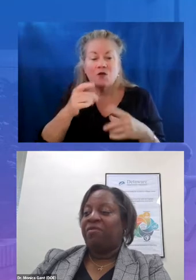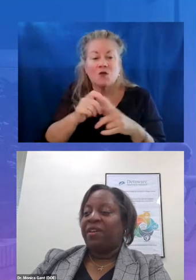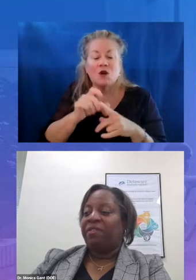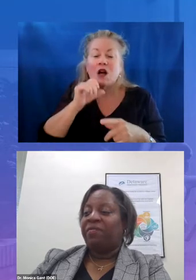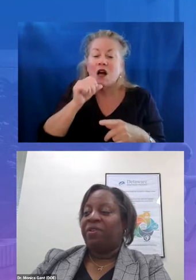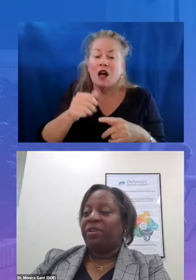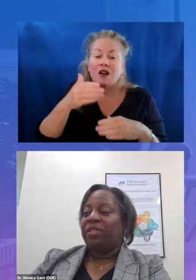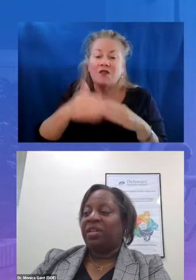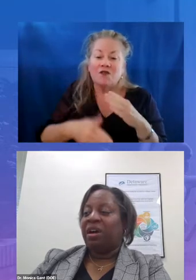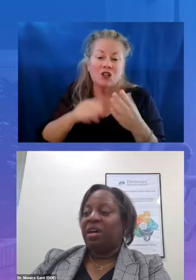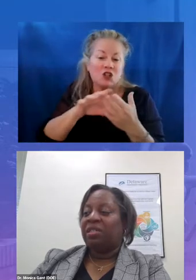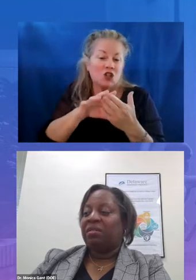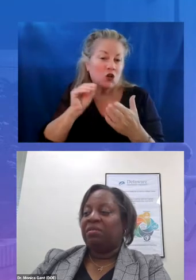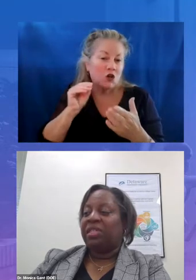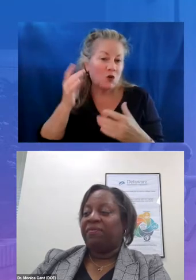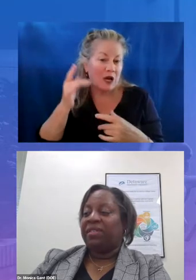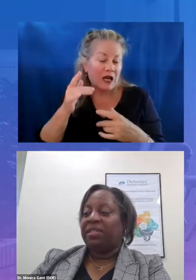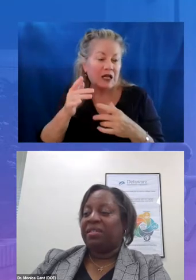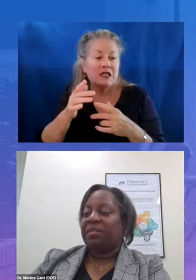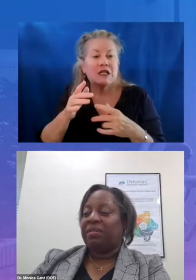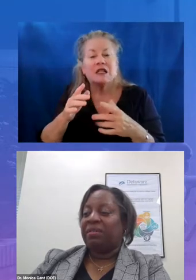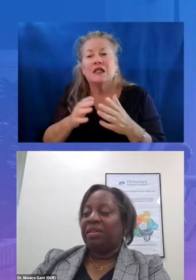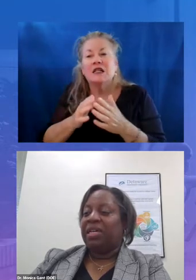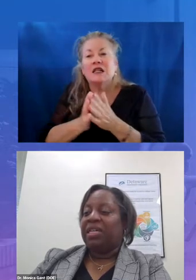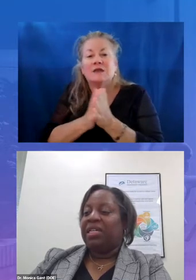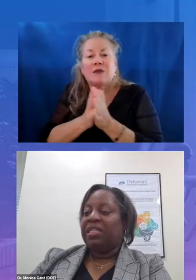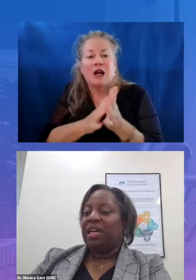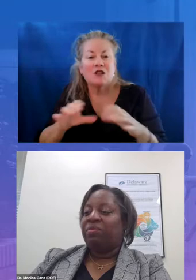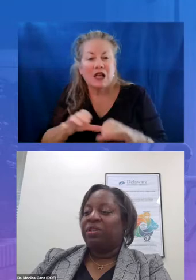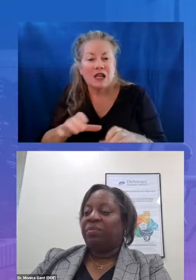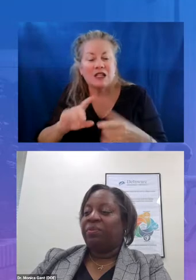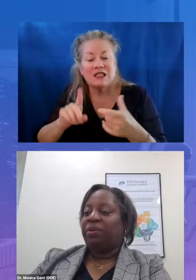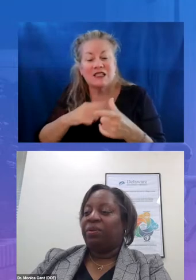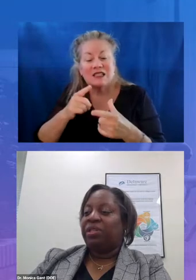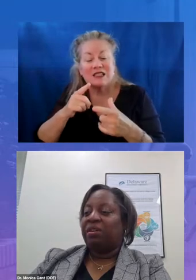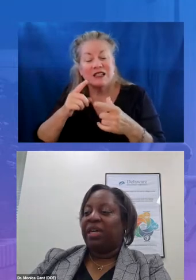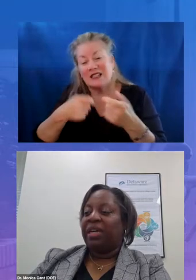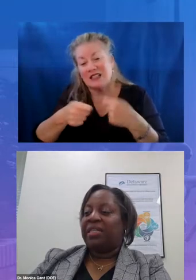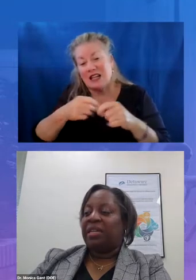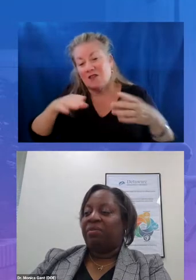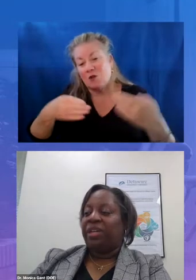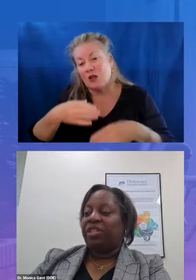rather than focusing on student deficits delaware's approach to learning acceleration